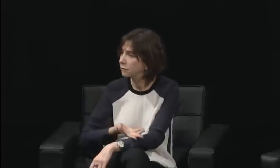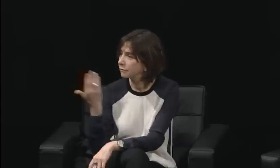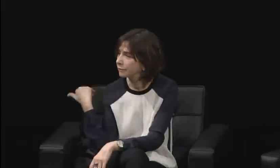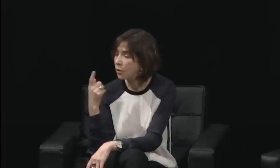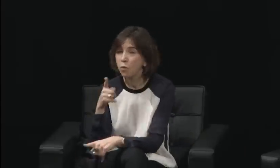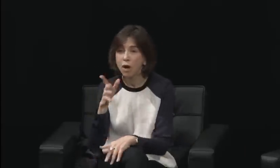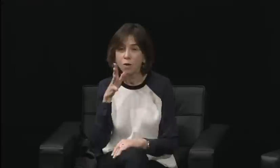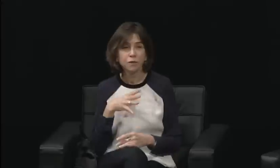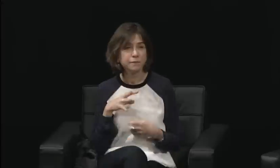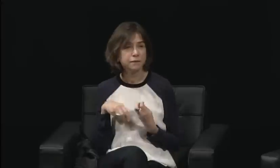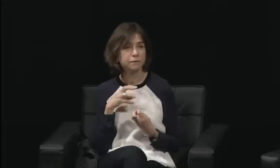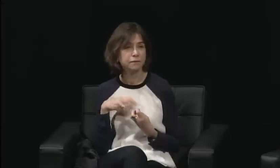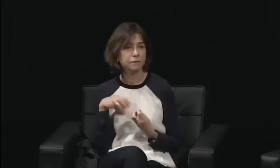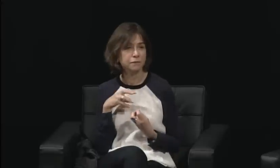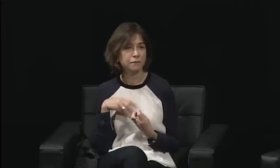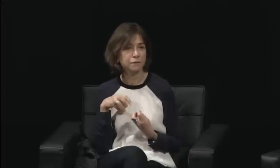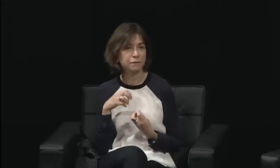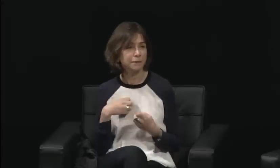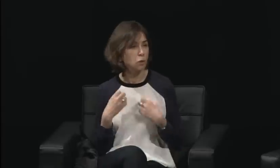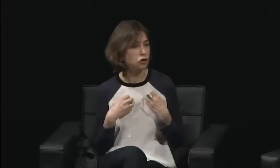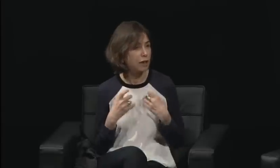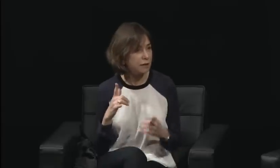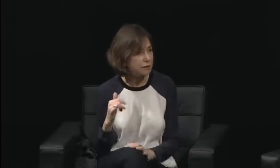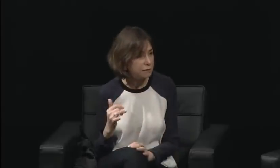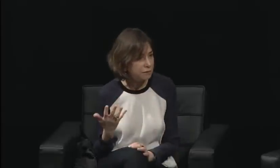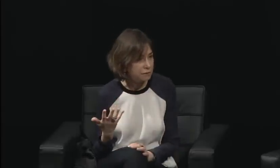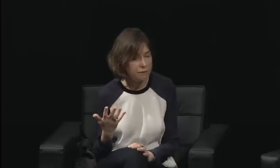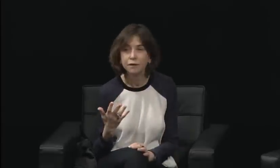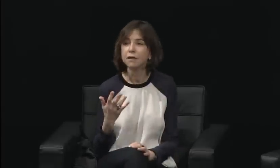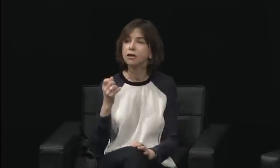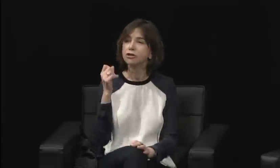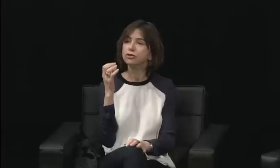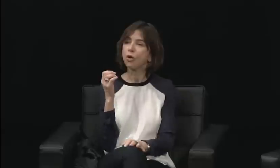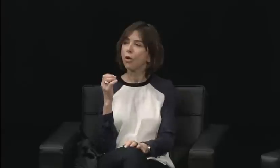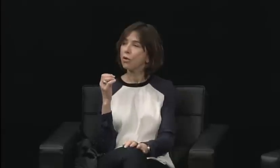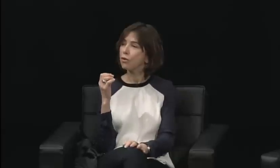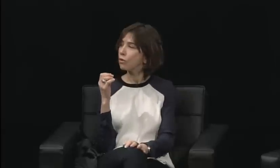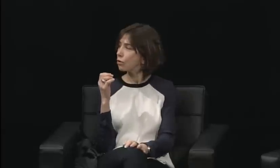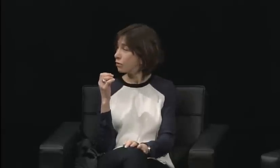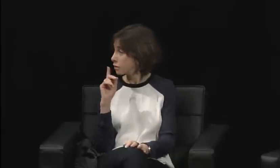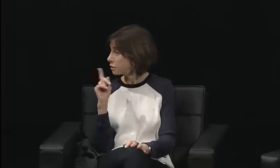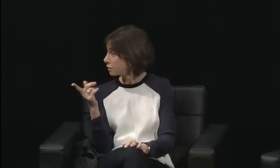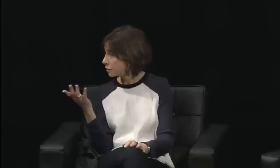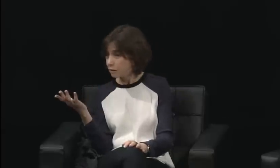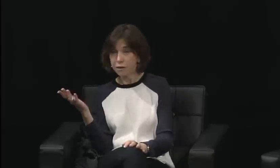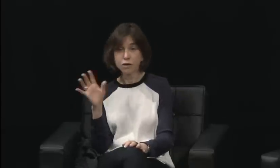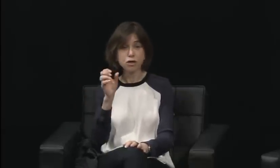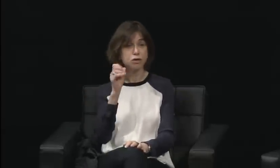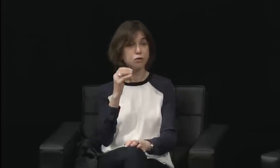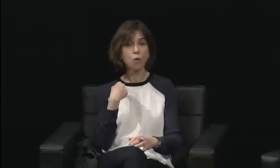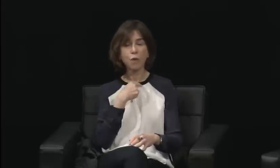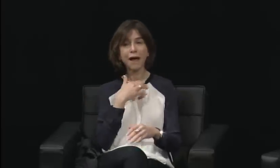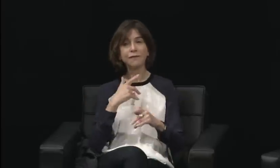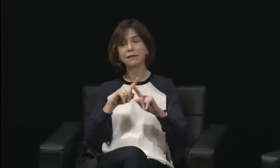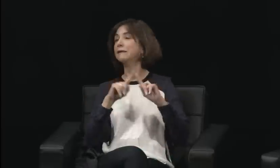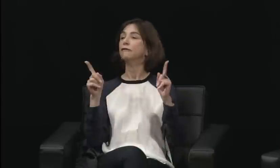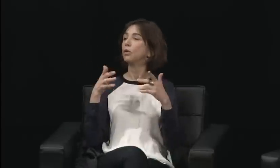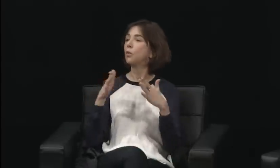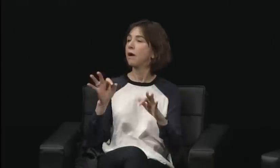They also helped the men to look at issues in a very specific way.